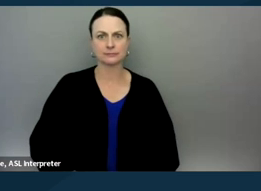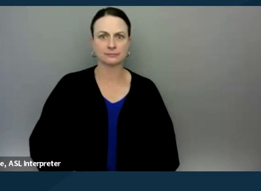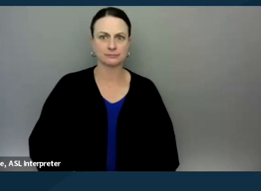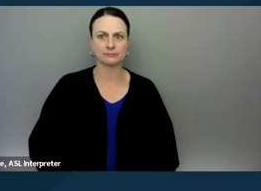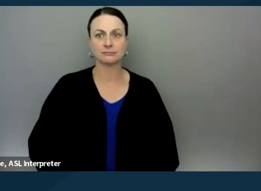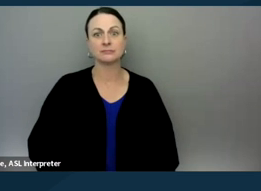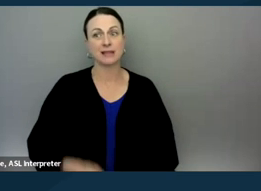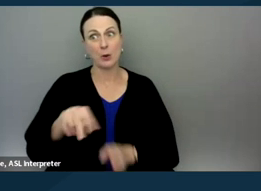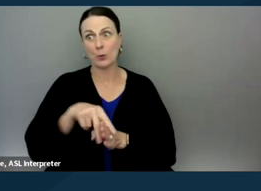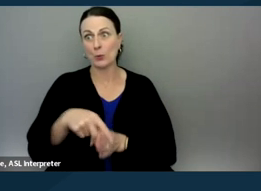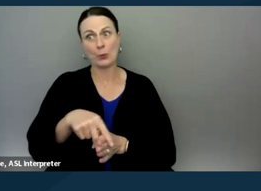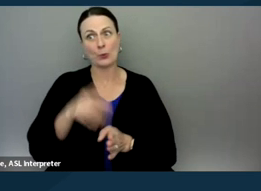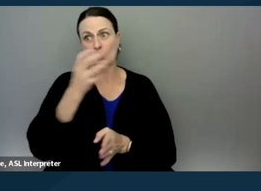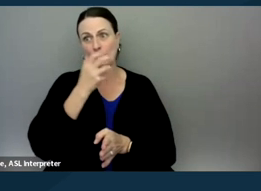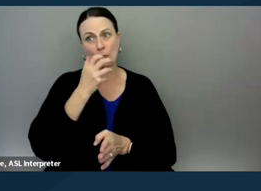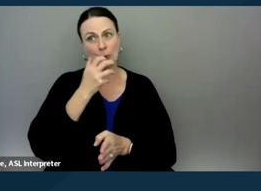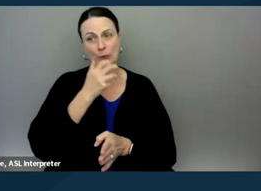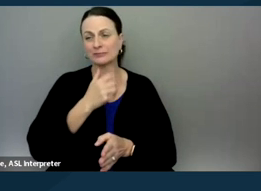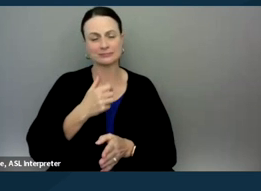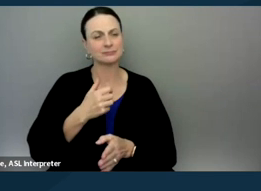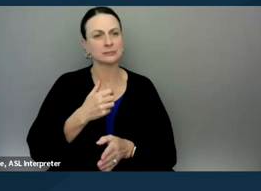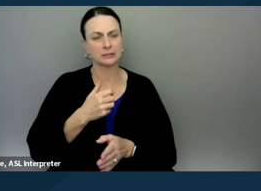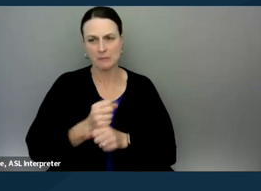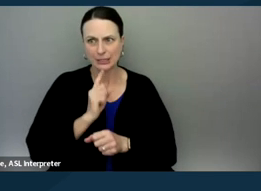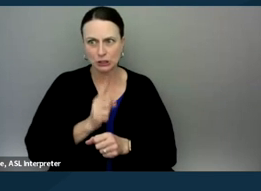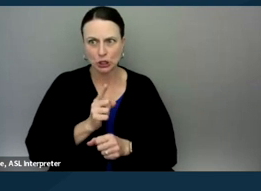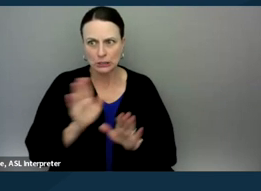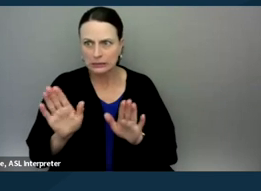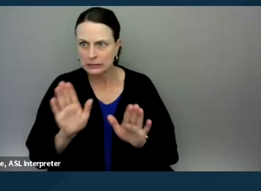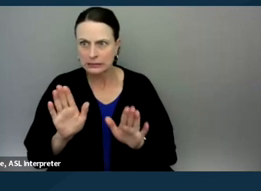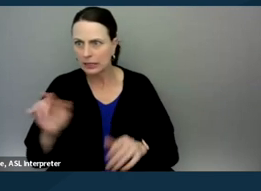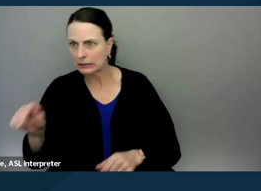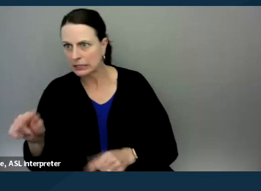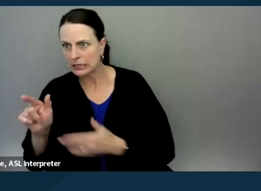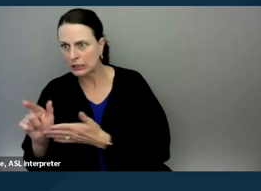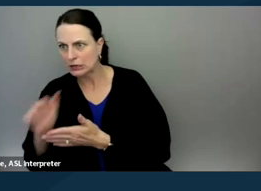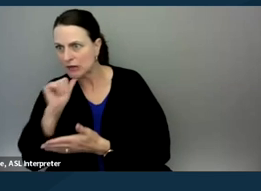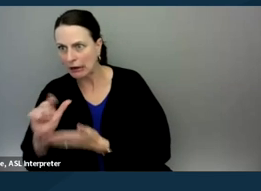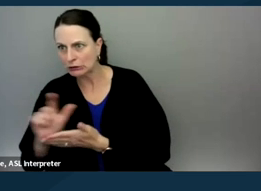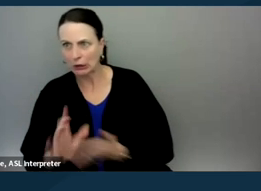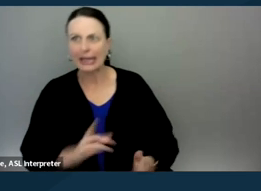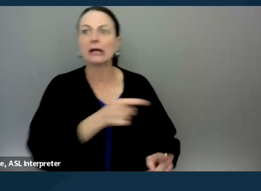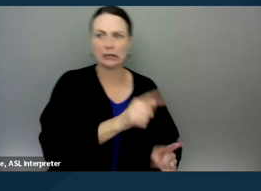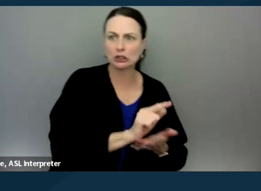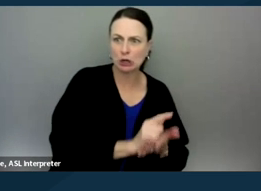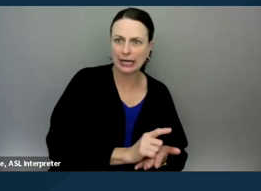We made sure that we were, at every single point in time the non-attorneys were not engaging in the practice of law. Claudia, you wanna talk a little bit about,